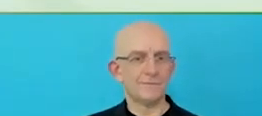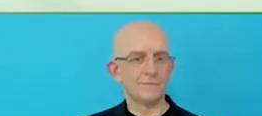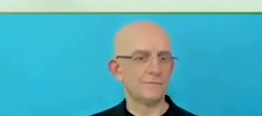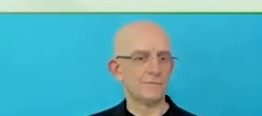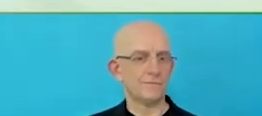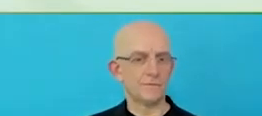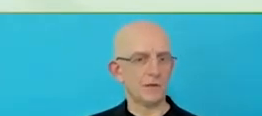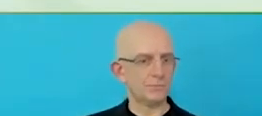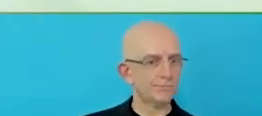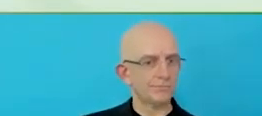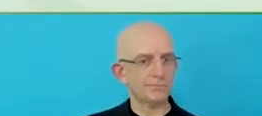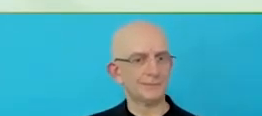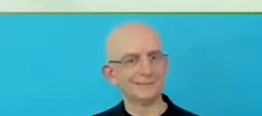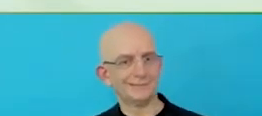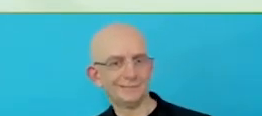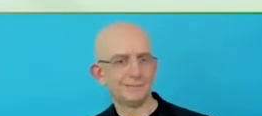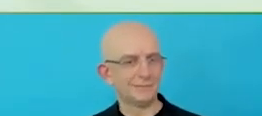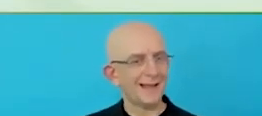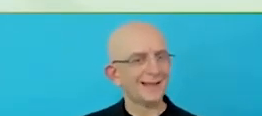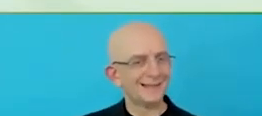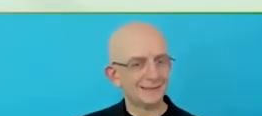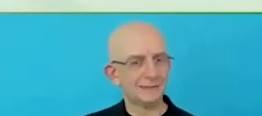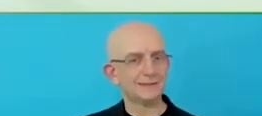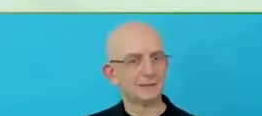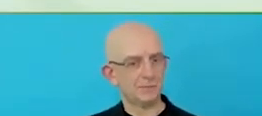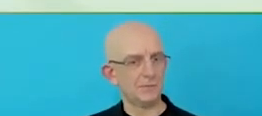This is, a packaging that only needs one hand to open.